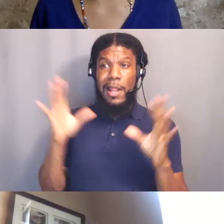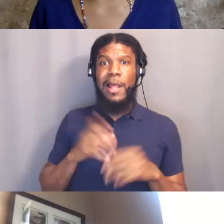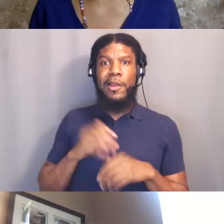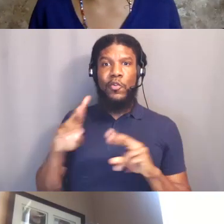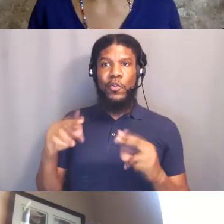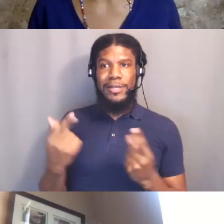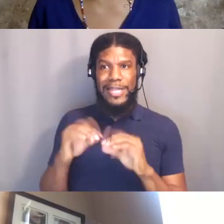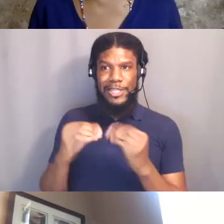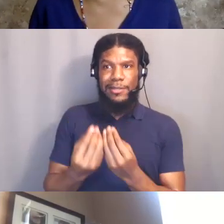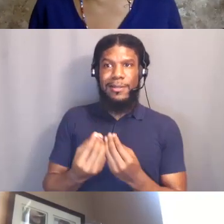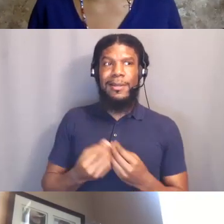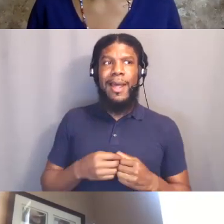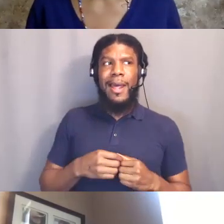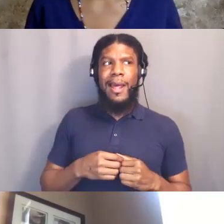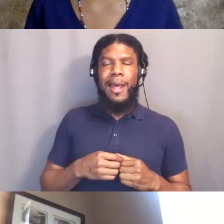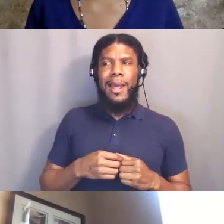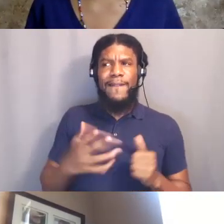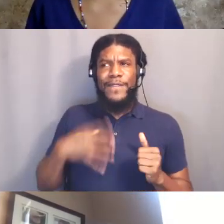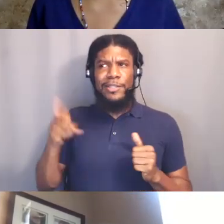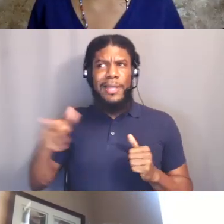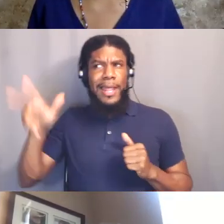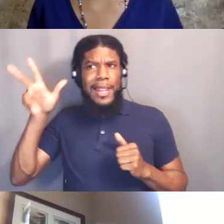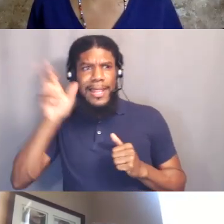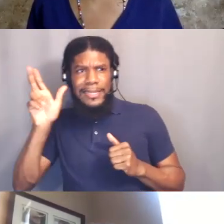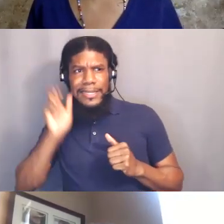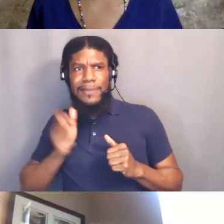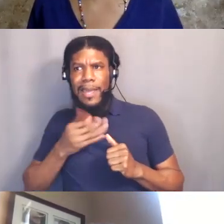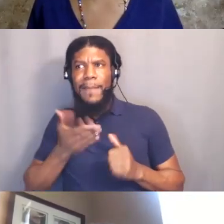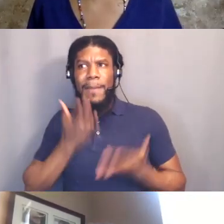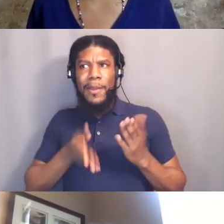get it wrong but she came into the room really, really